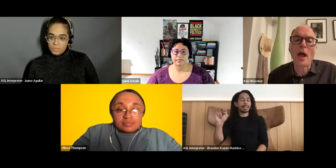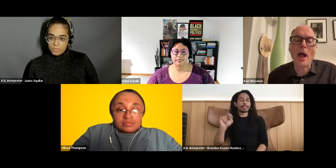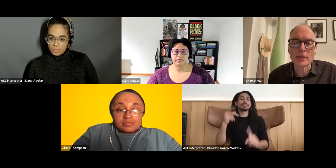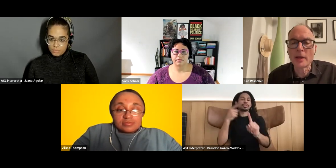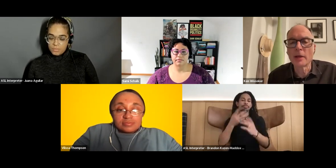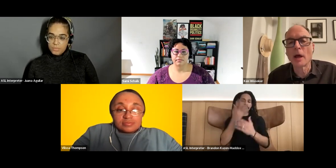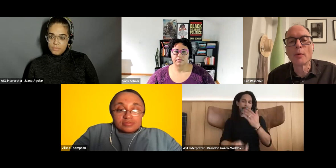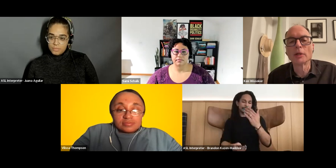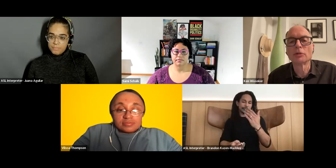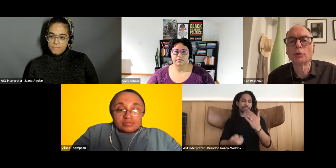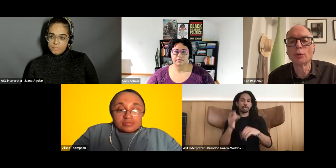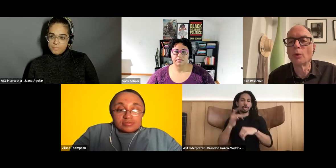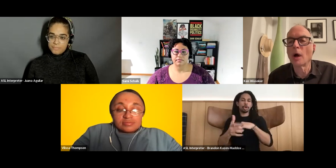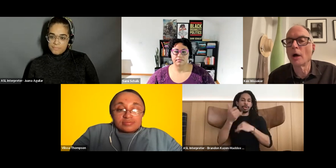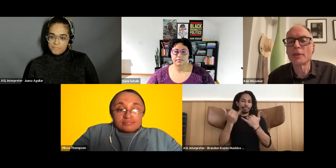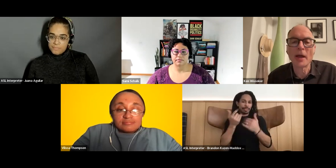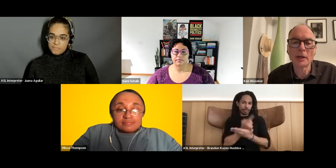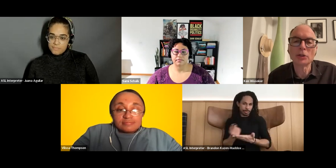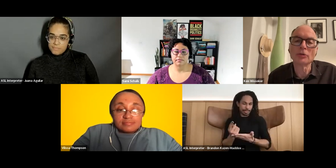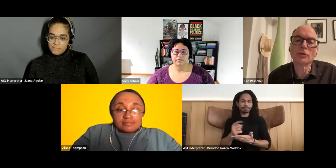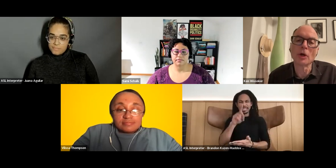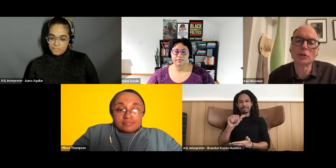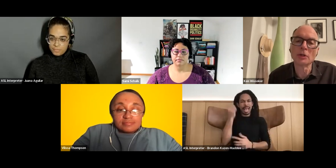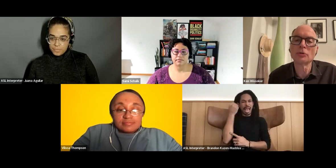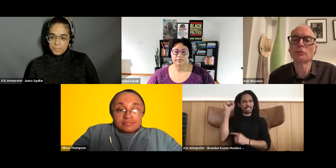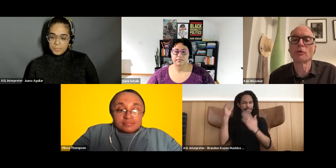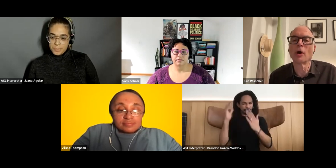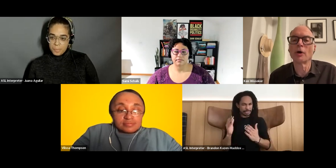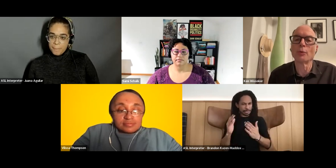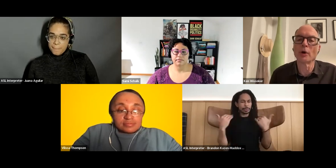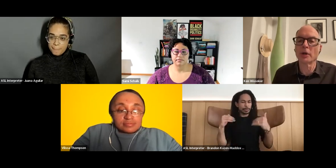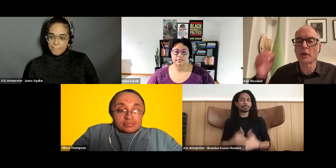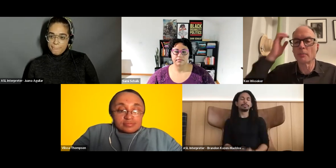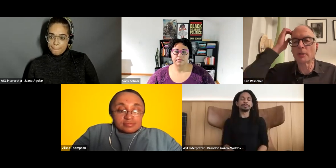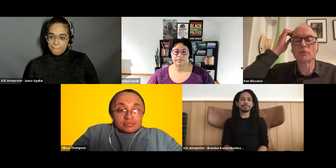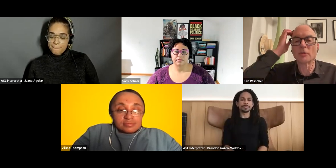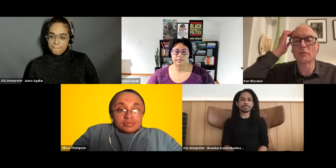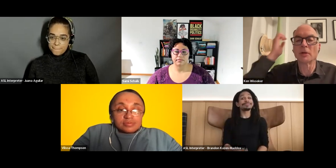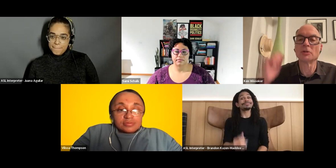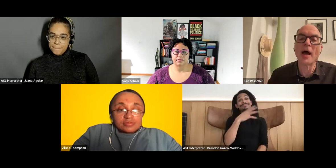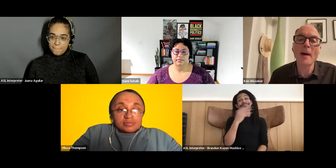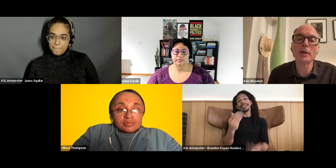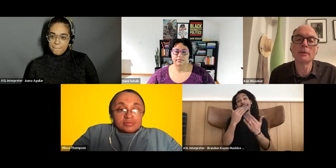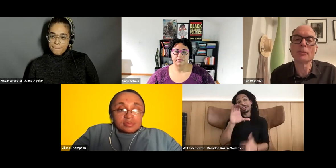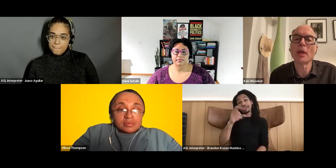Ken Wissoker: and then I want to thank Chelsea Largent for all the work in helping this evening to happen.